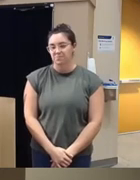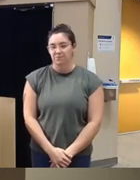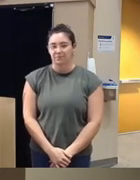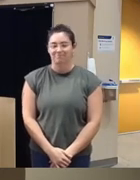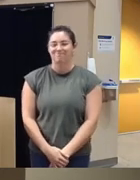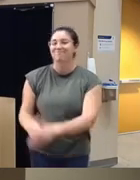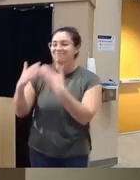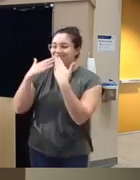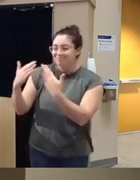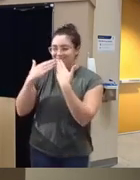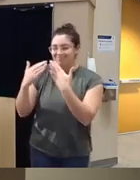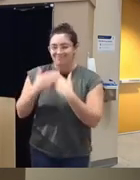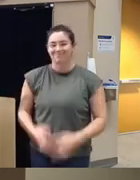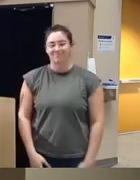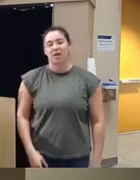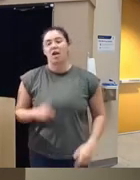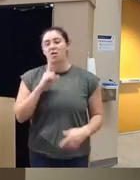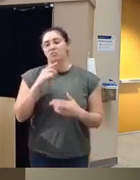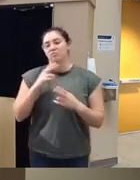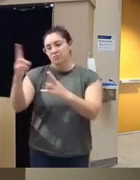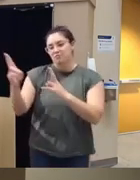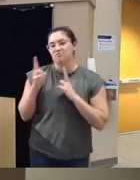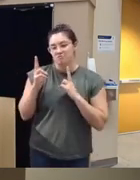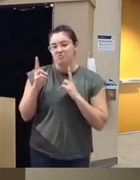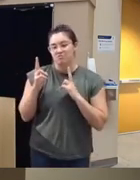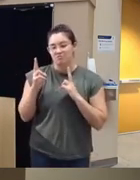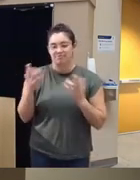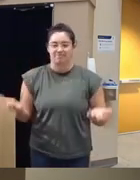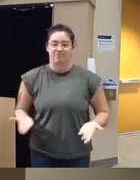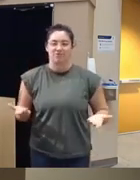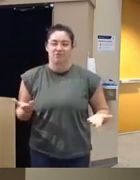uh thank you Dr Lee it's it's really an honor to be here and I really appreciate the invite